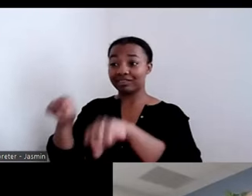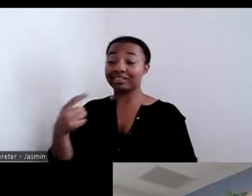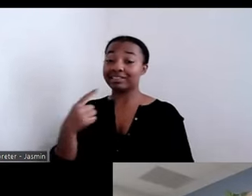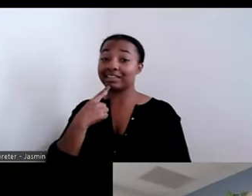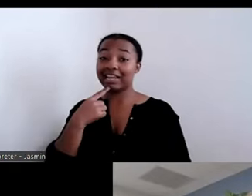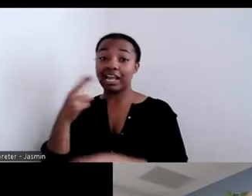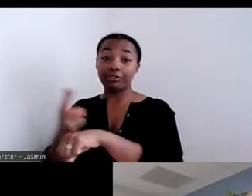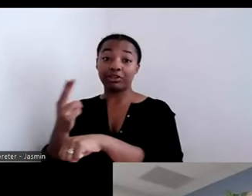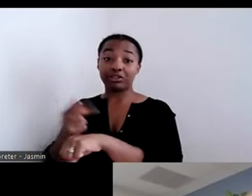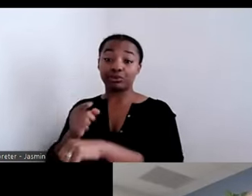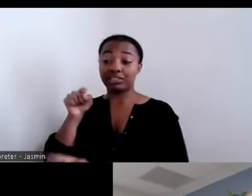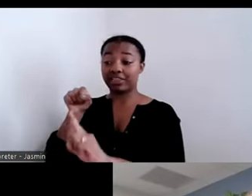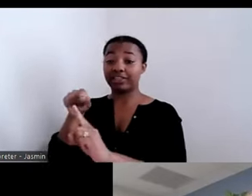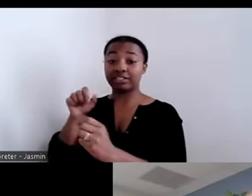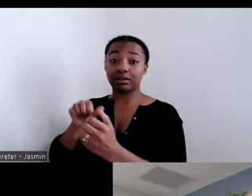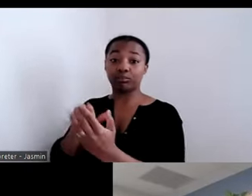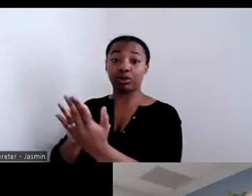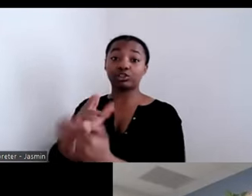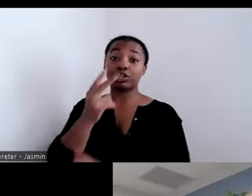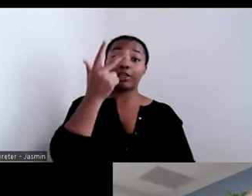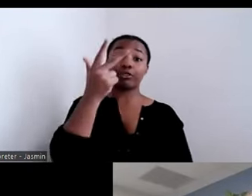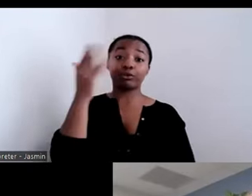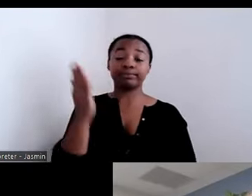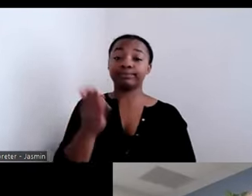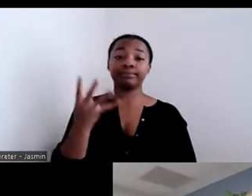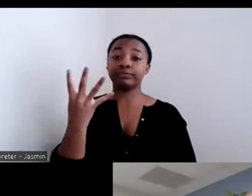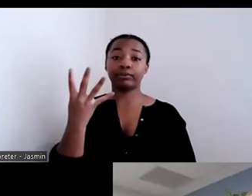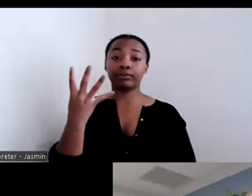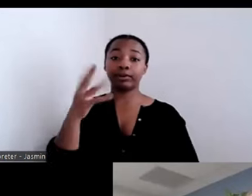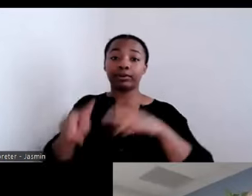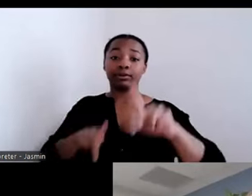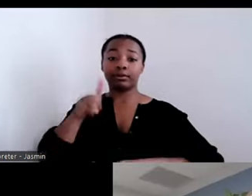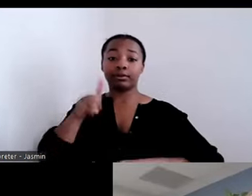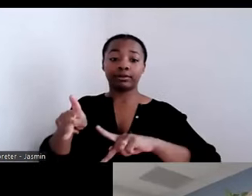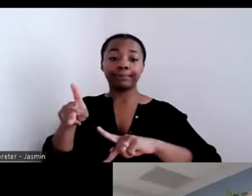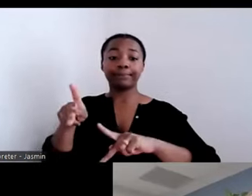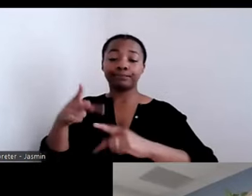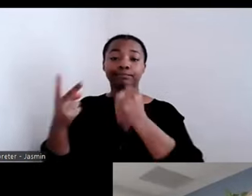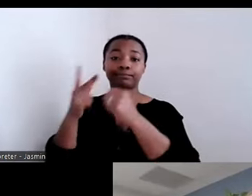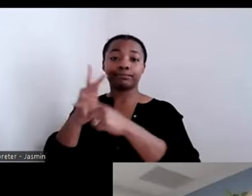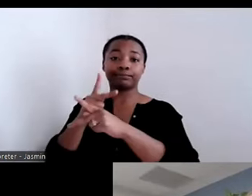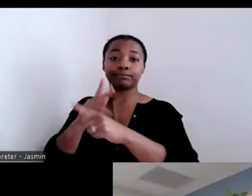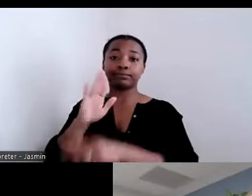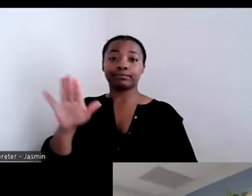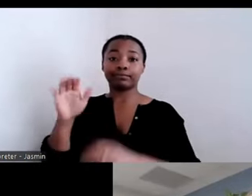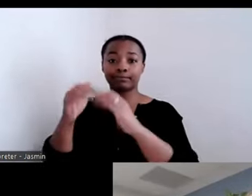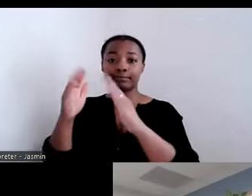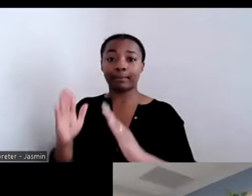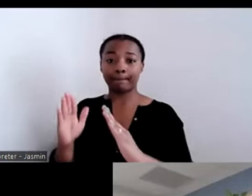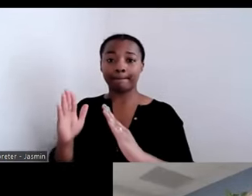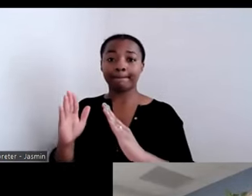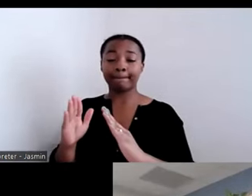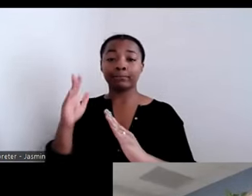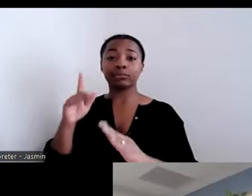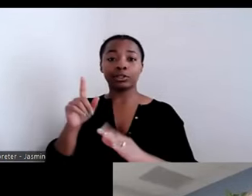of four people retain their housing as a result, of finding them, connecting them to the community. If we do not do that,